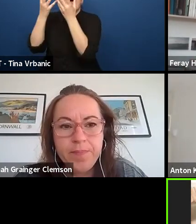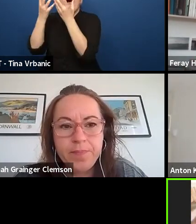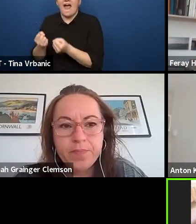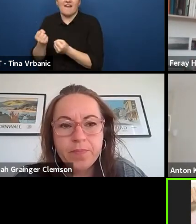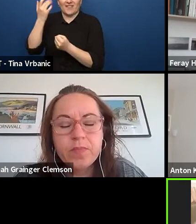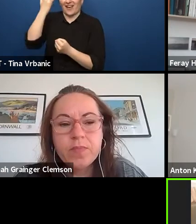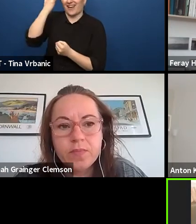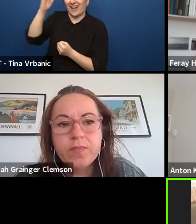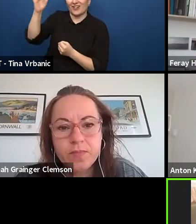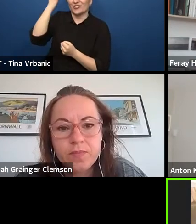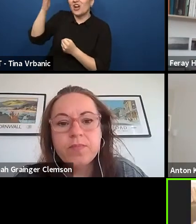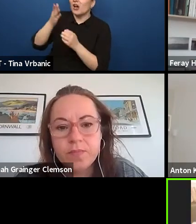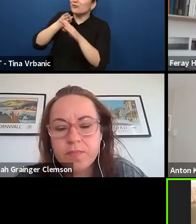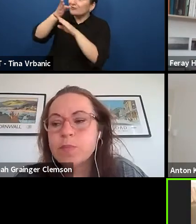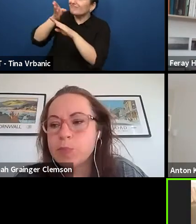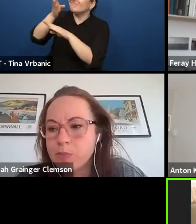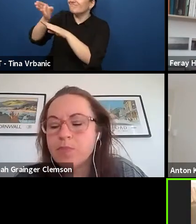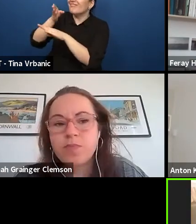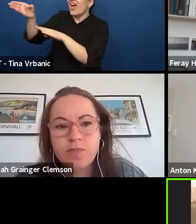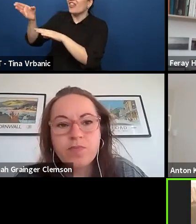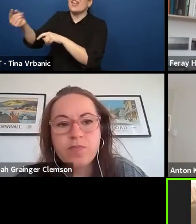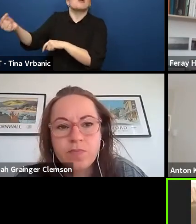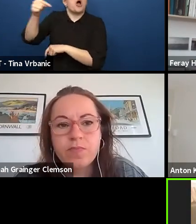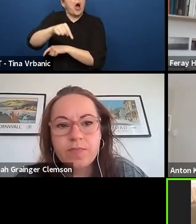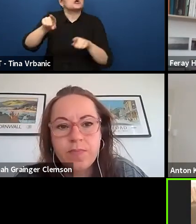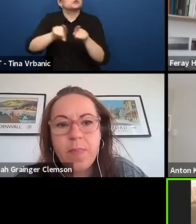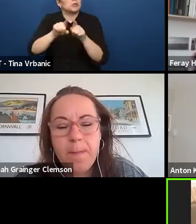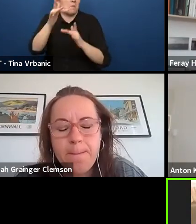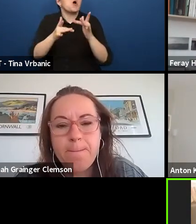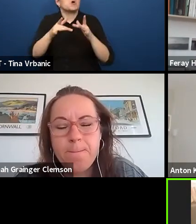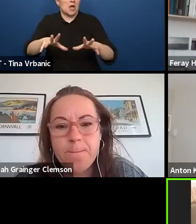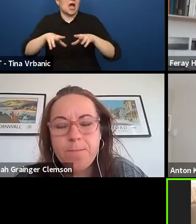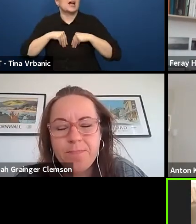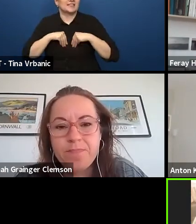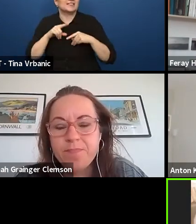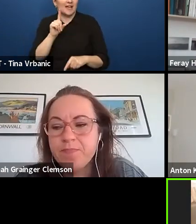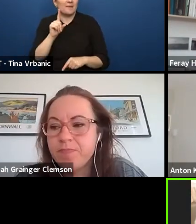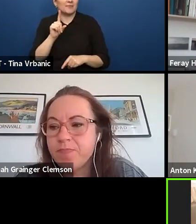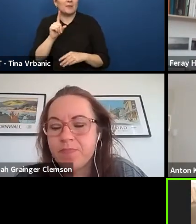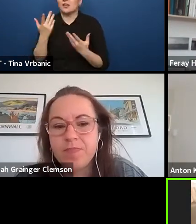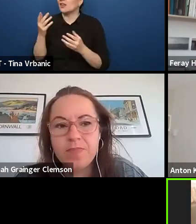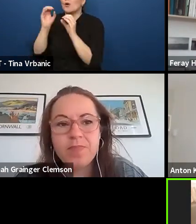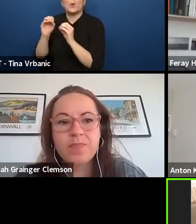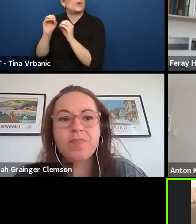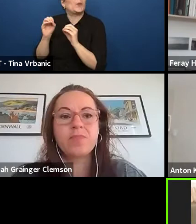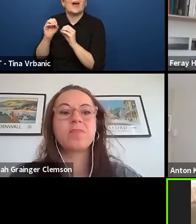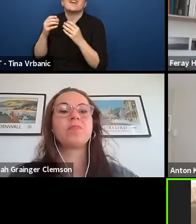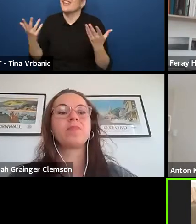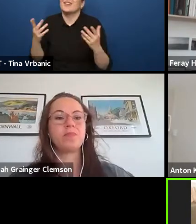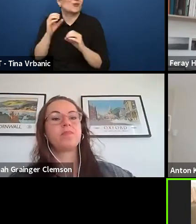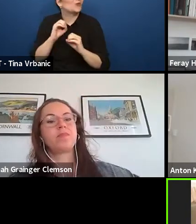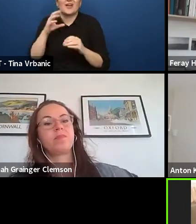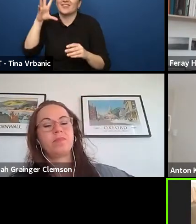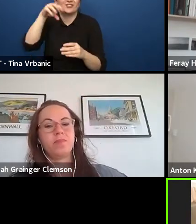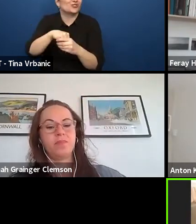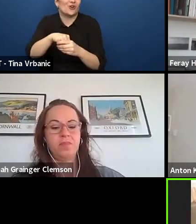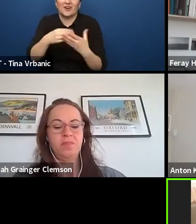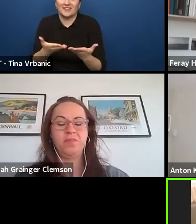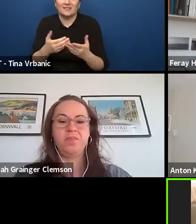So, now we need to shift it, and I will finish, to how we connect or reconnect